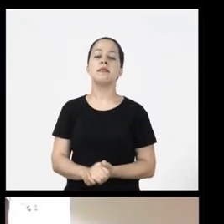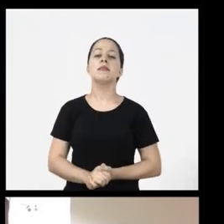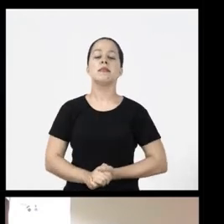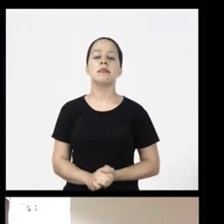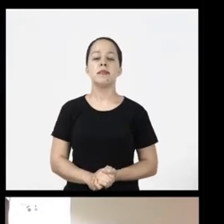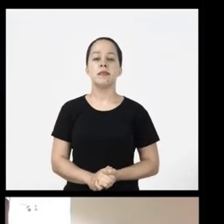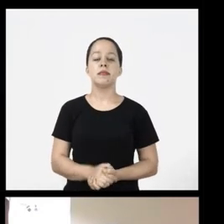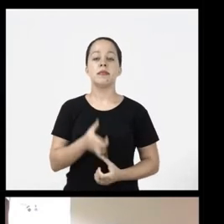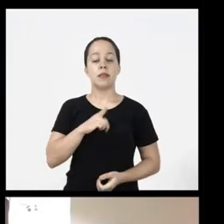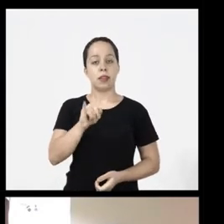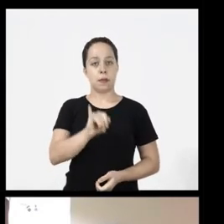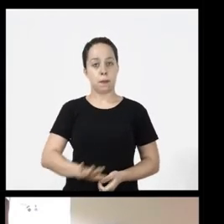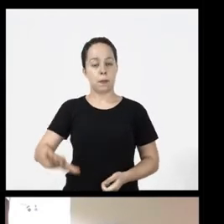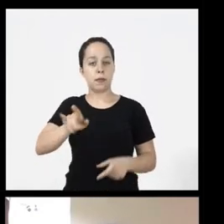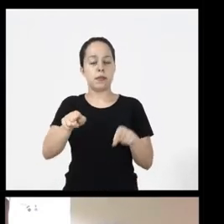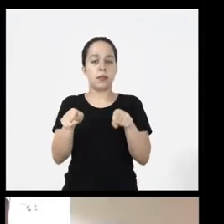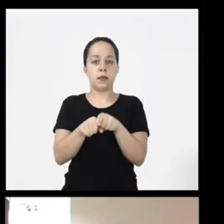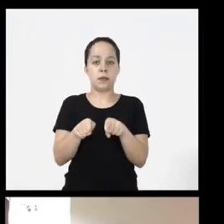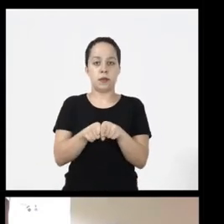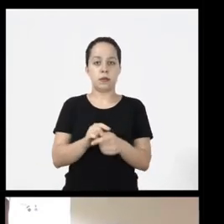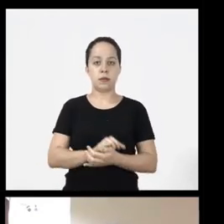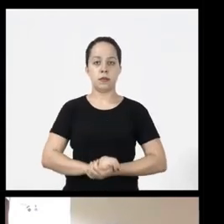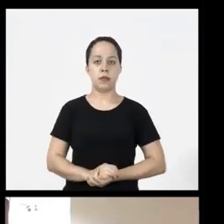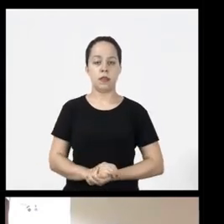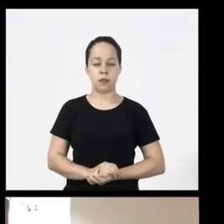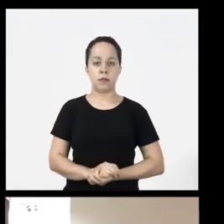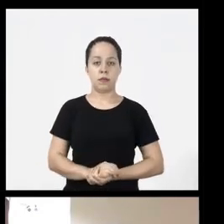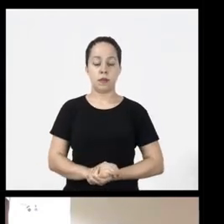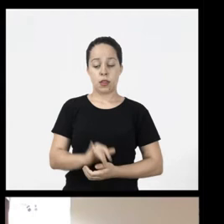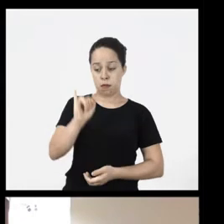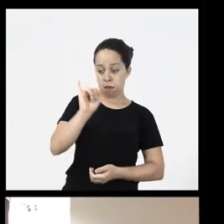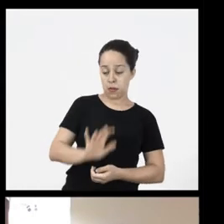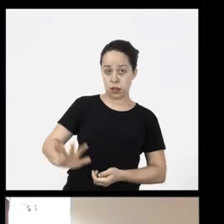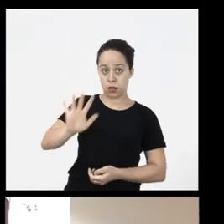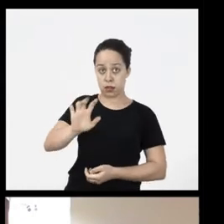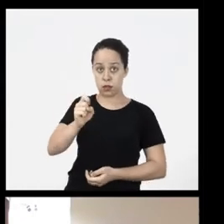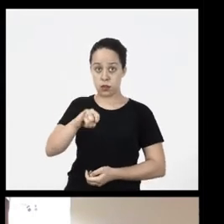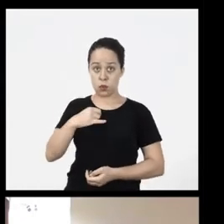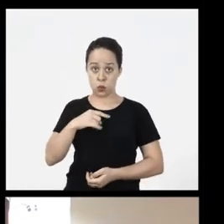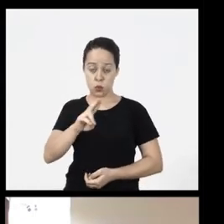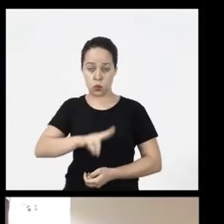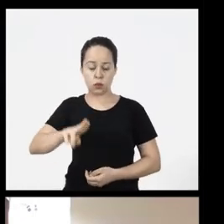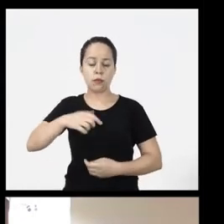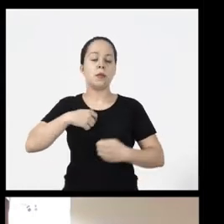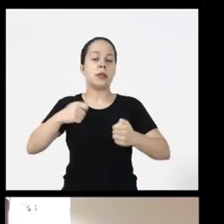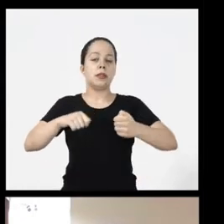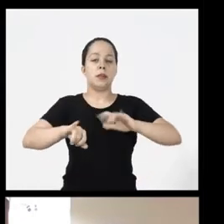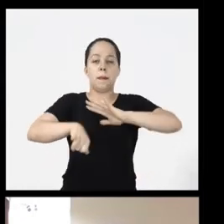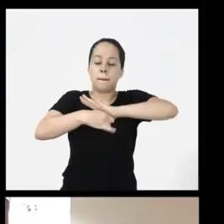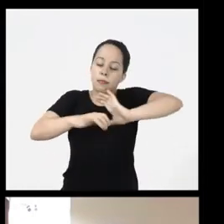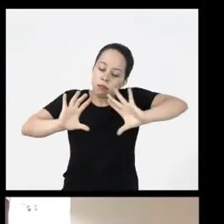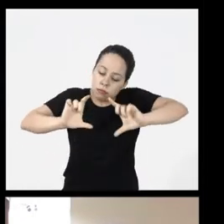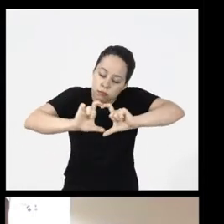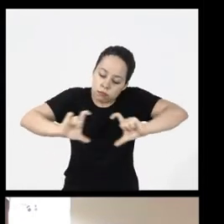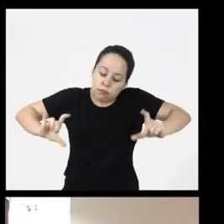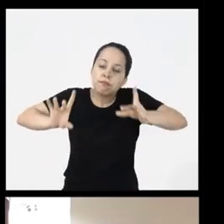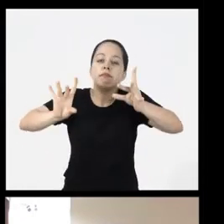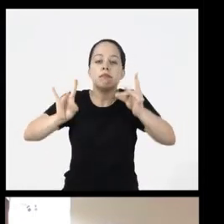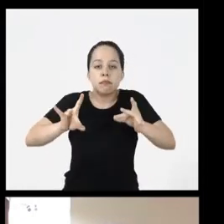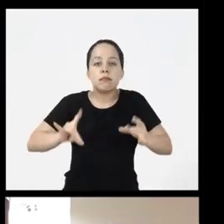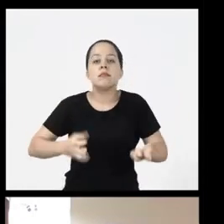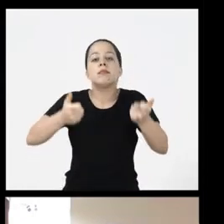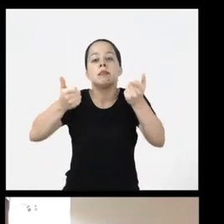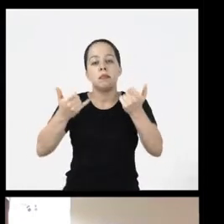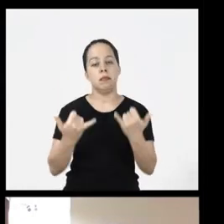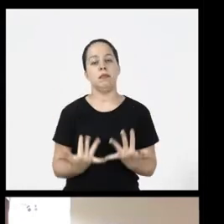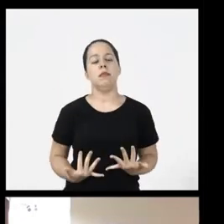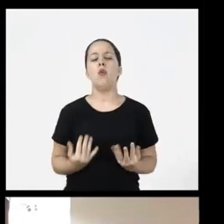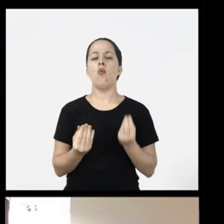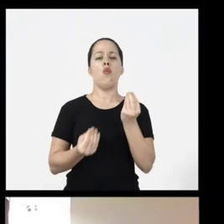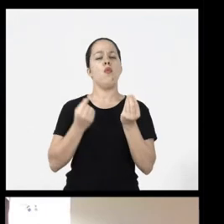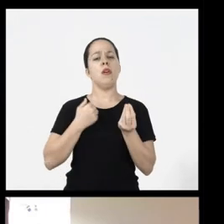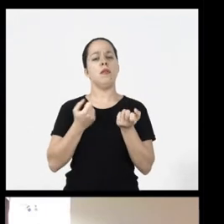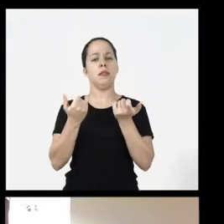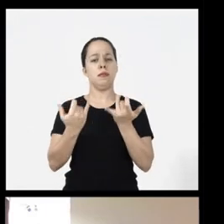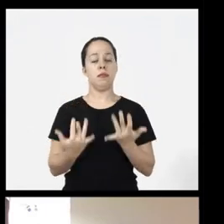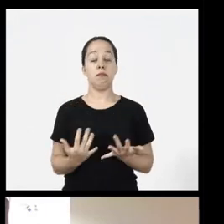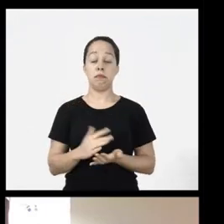and images when I use image I must describe these right images as I